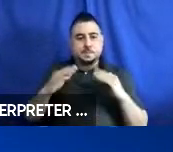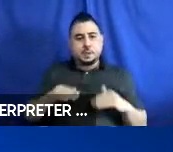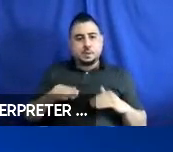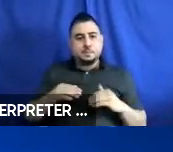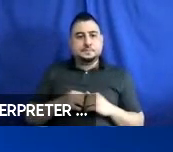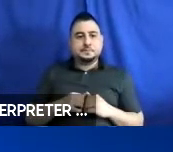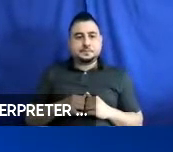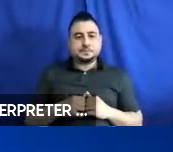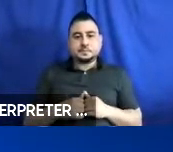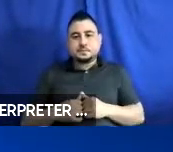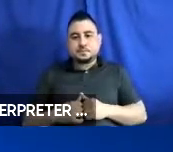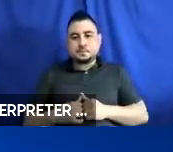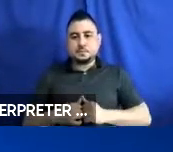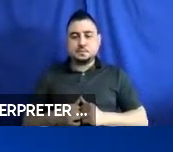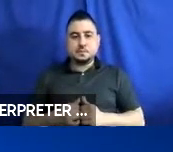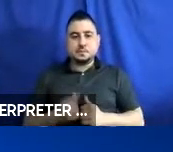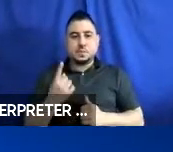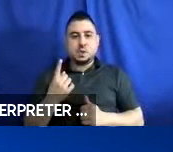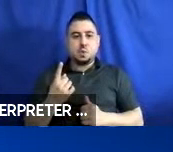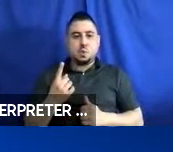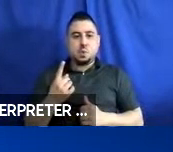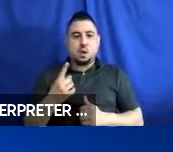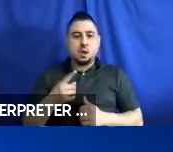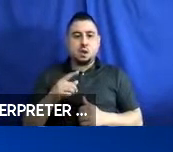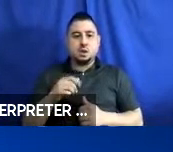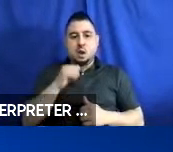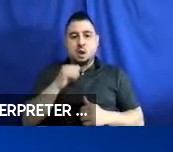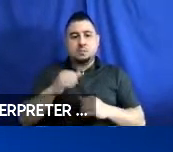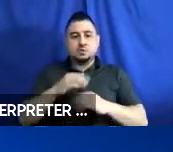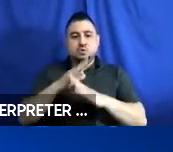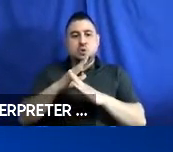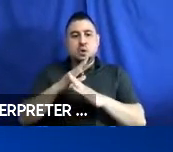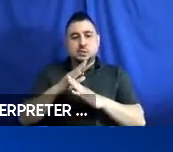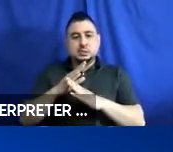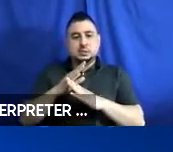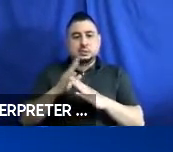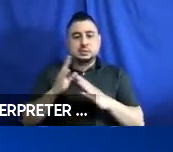yeah, okay. One unobstructed side of each wheelchair space